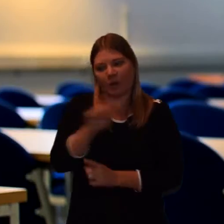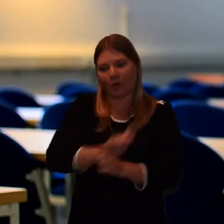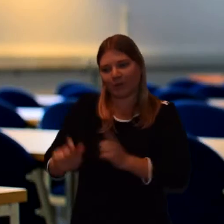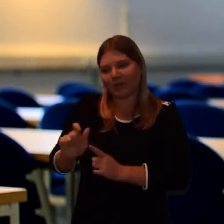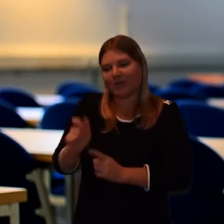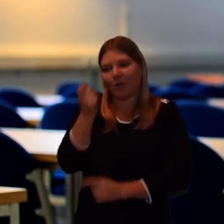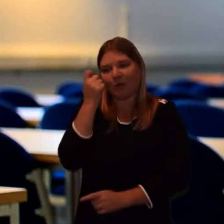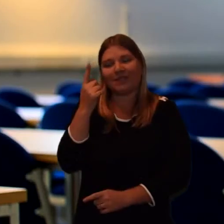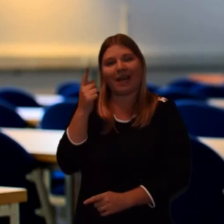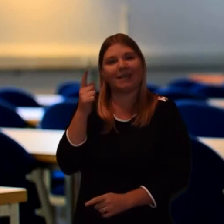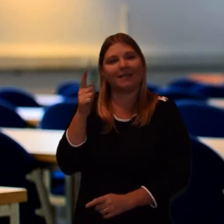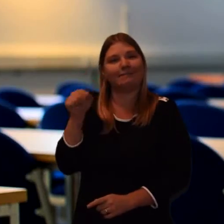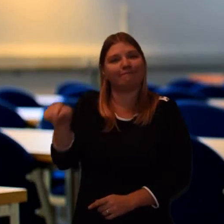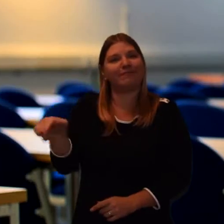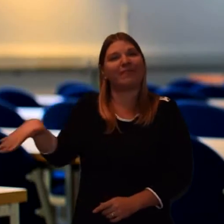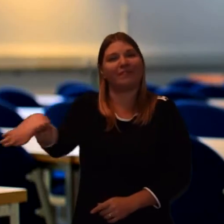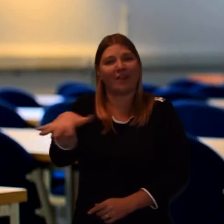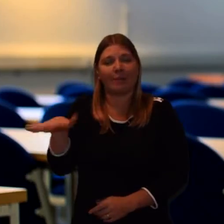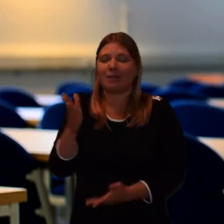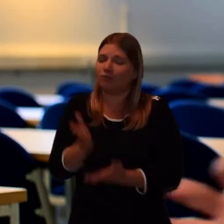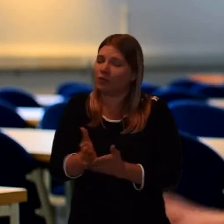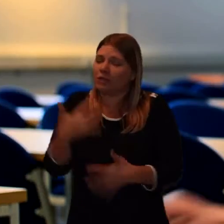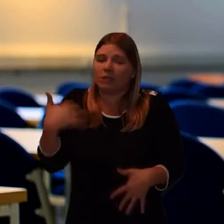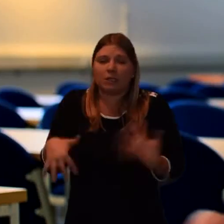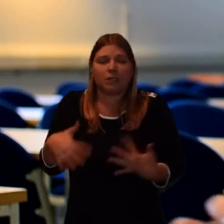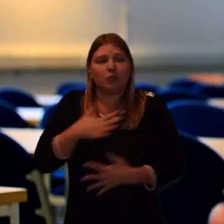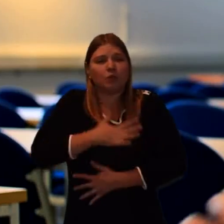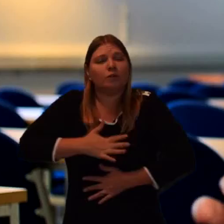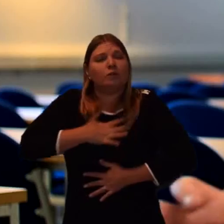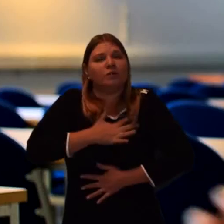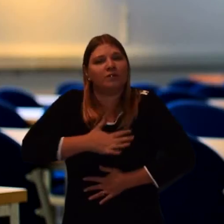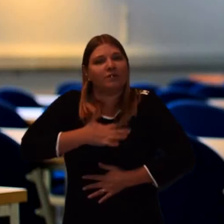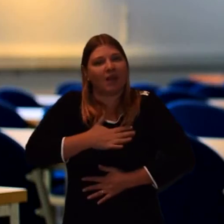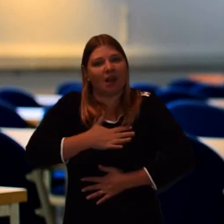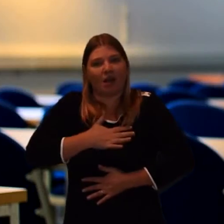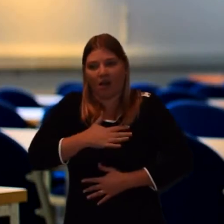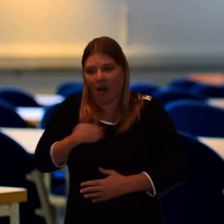So that it's really recognising that they're going through a period of trauma.